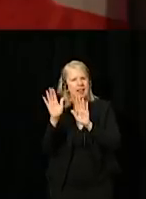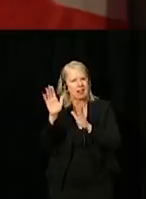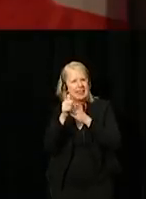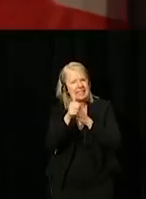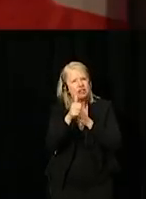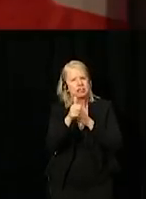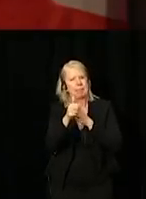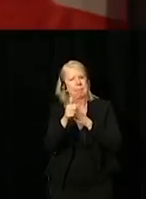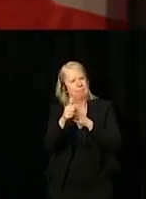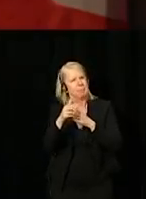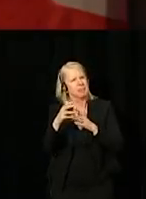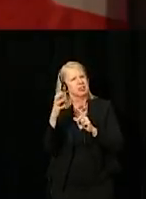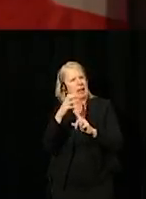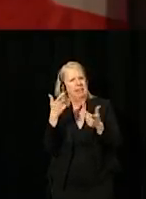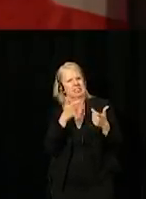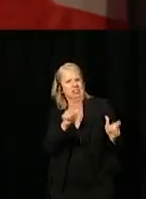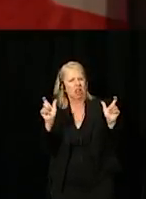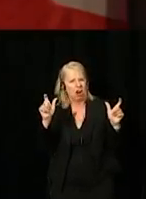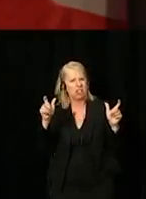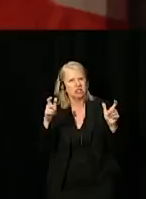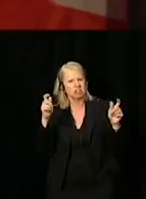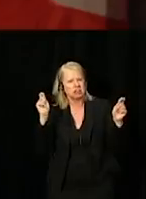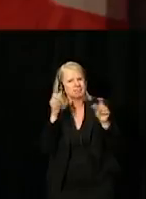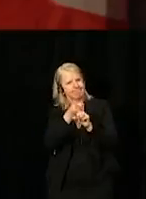in championing large-scale change.